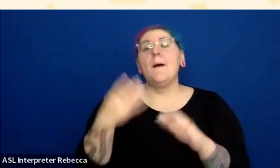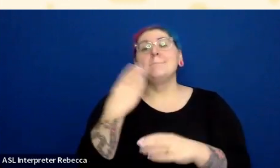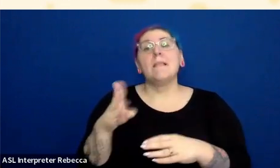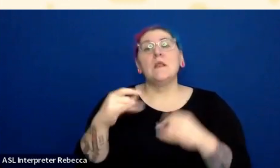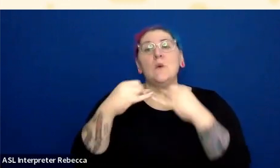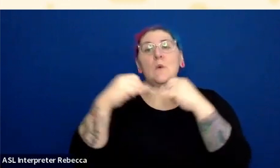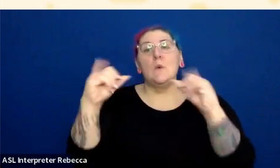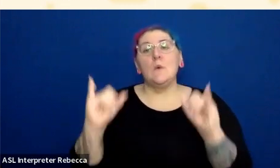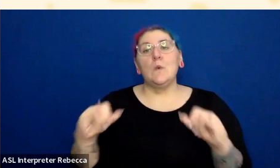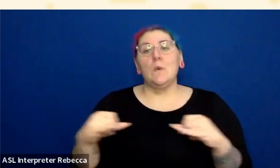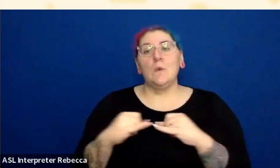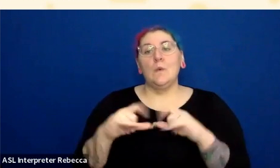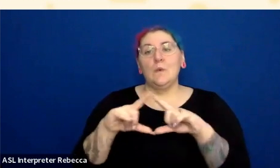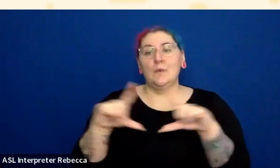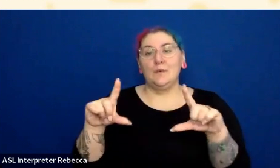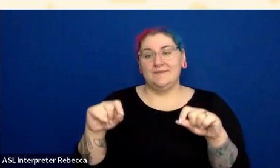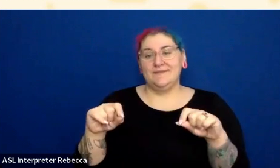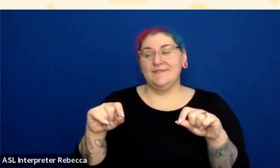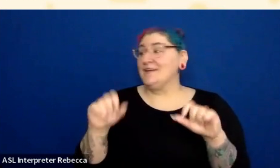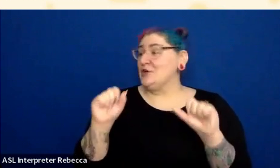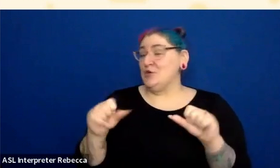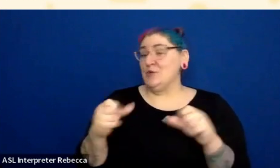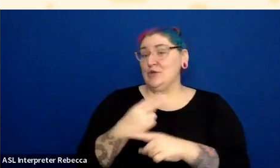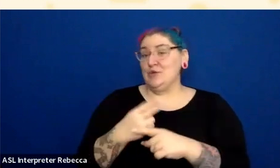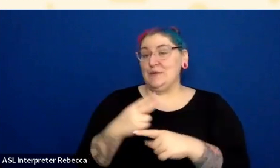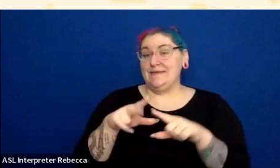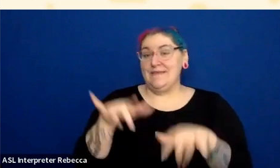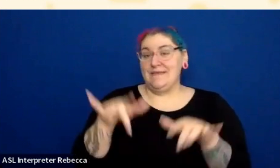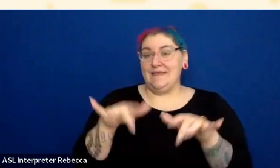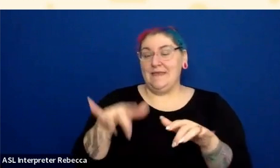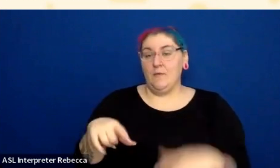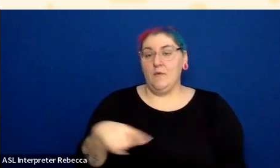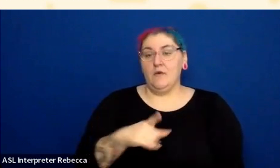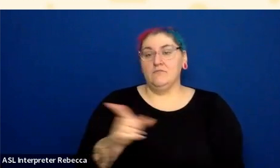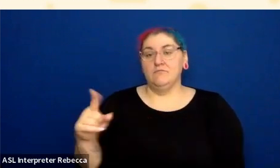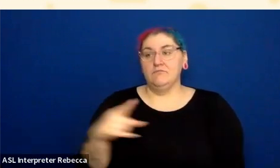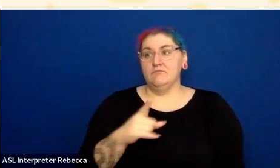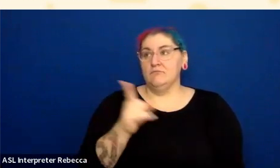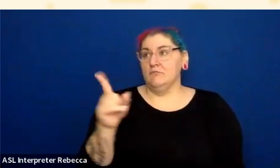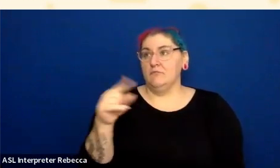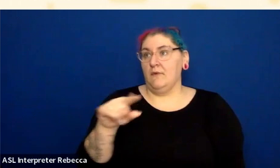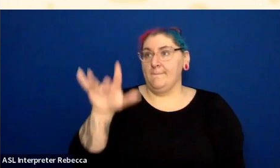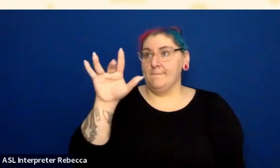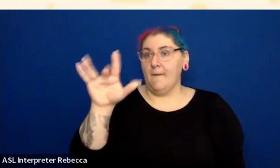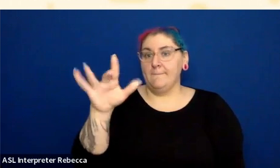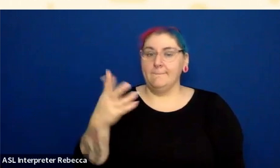with the keyboard, there is outline. So that's going to be number 13 for the link. Number 14 is going to be for the checkbox.